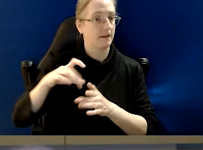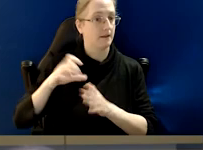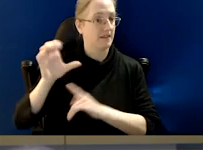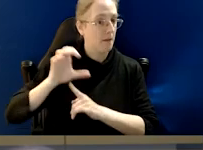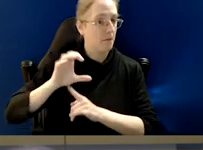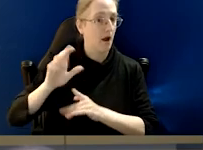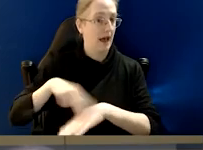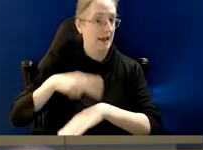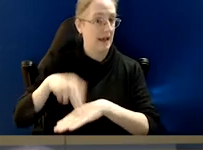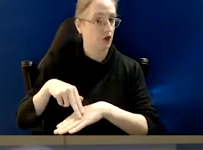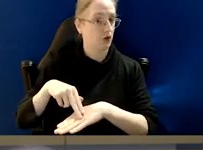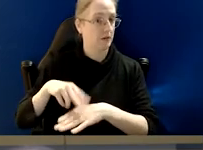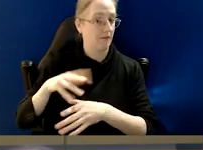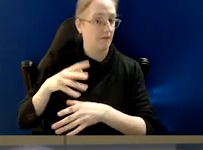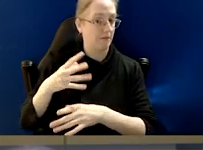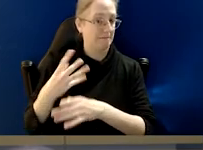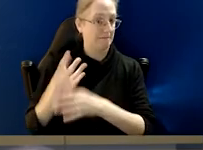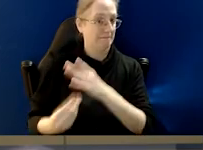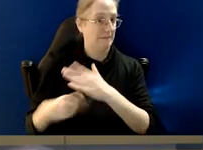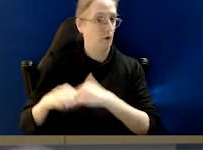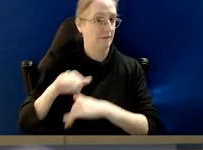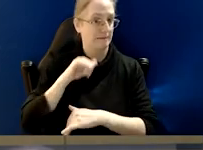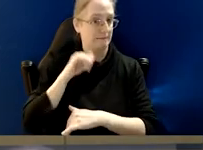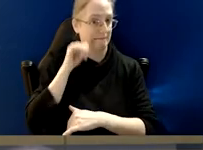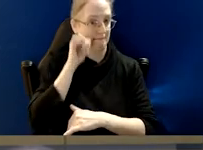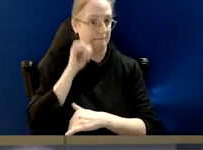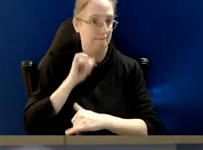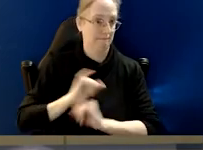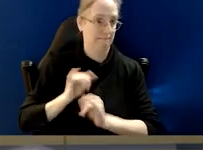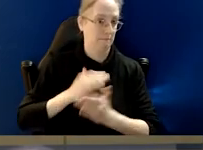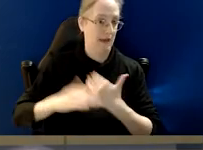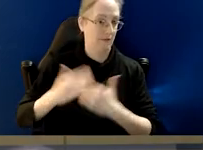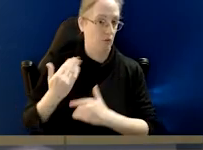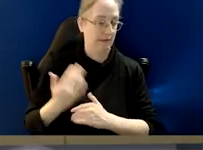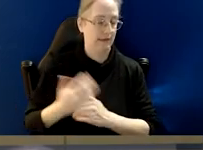in Canberra and nationally have gotten themselves into strife in recent times.